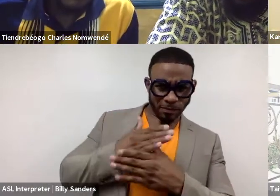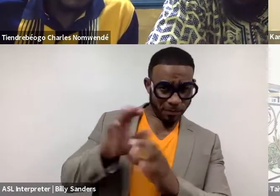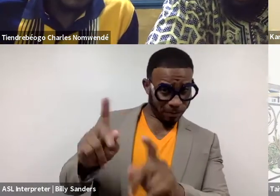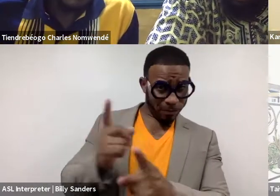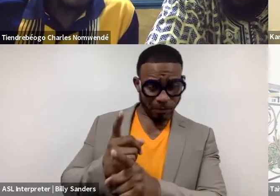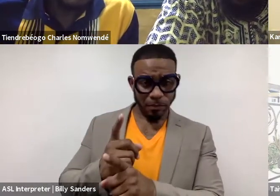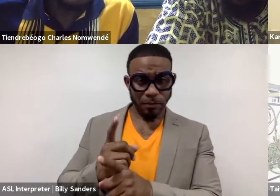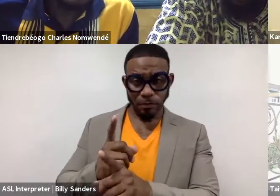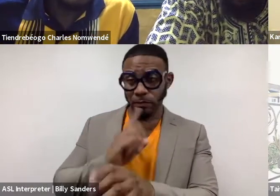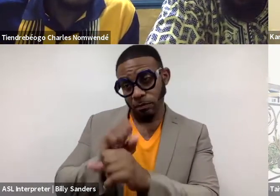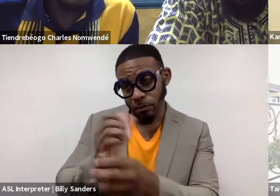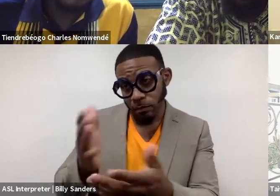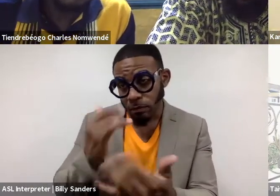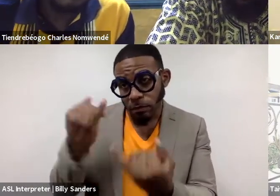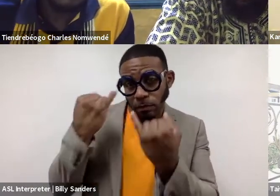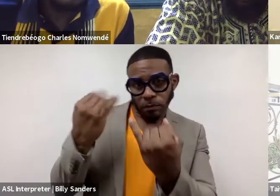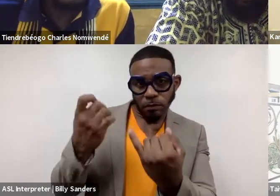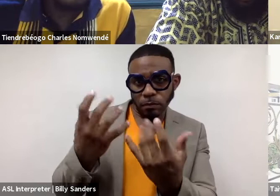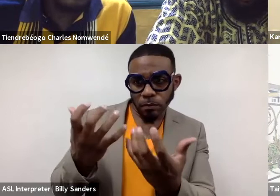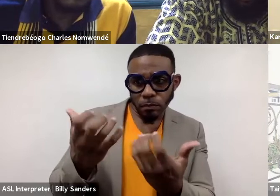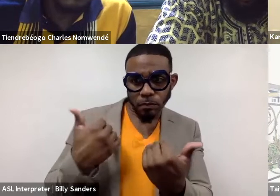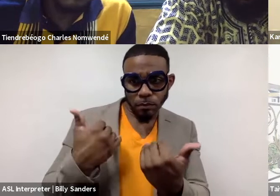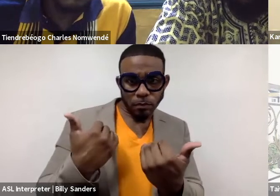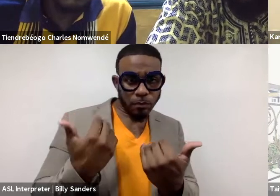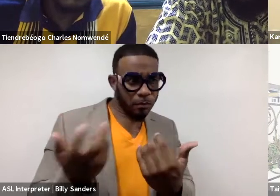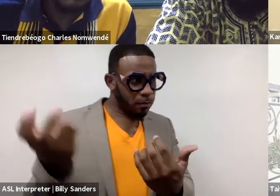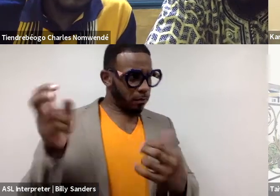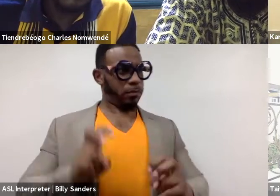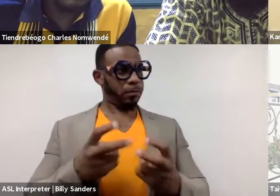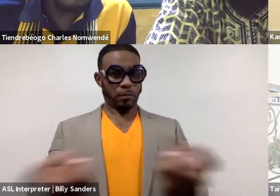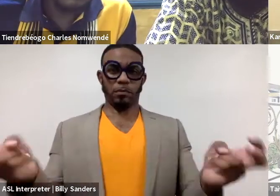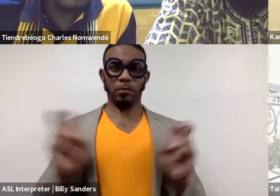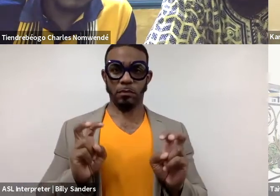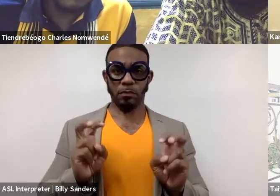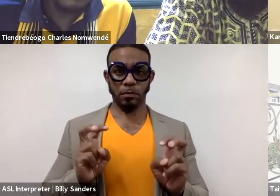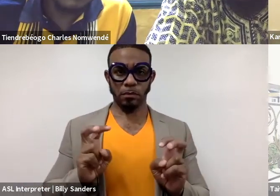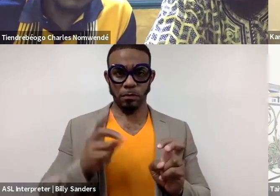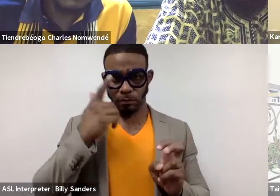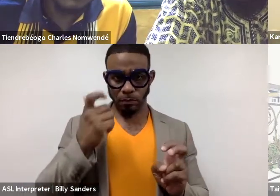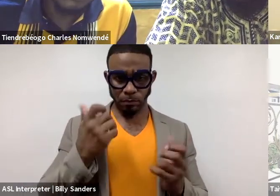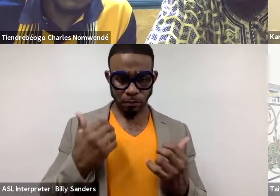Ultimately, there's this idea of wanting to have a seat at the table. Because the urgency of what we have